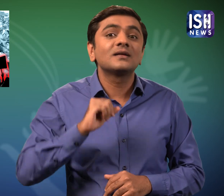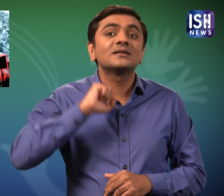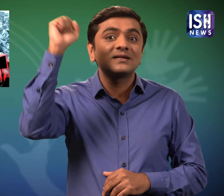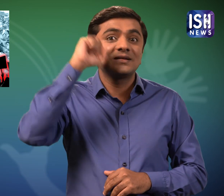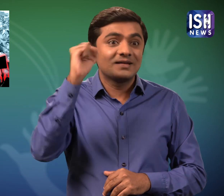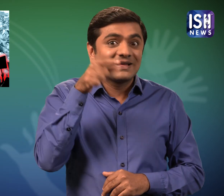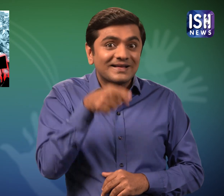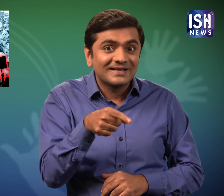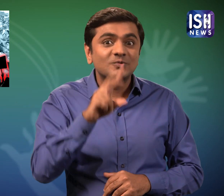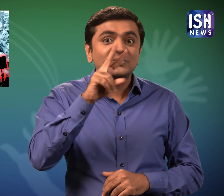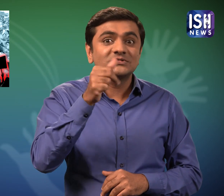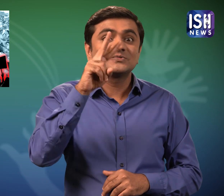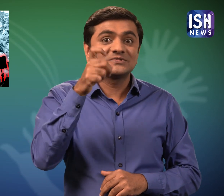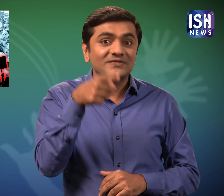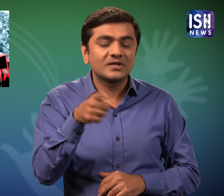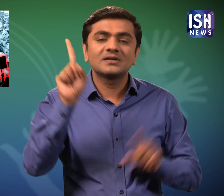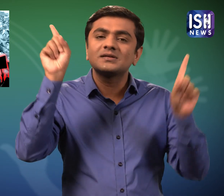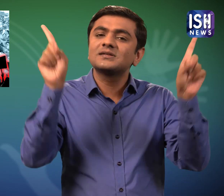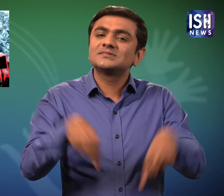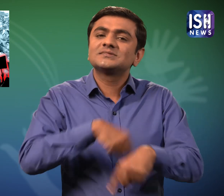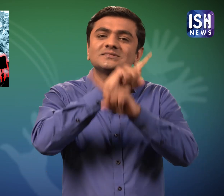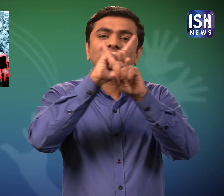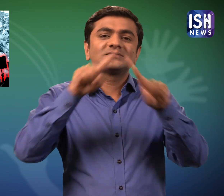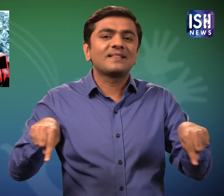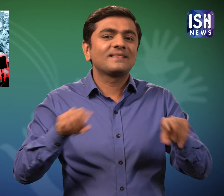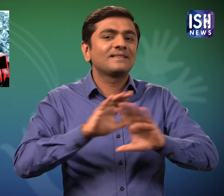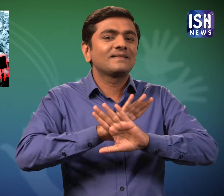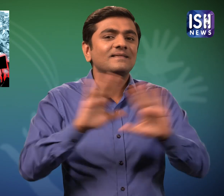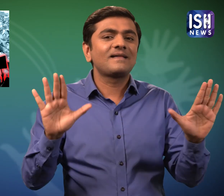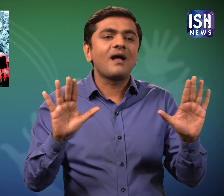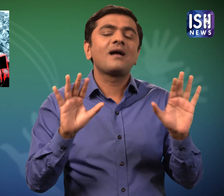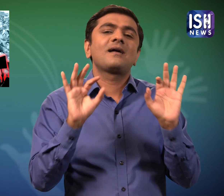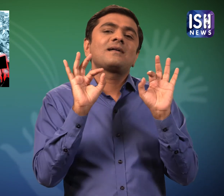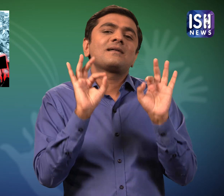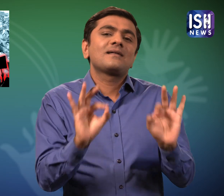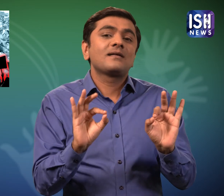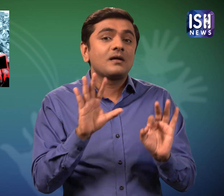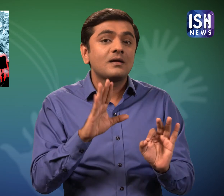The strike has now been cancelled.